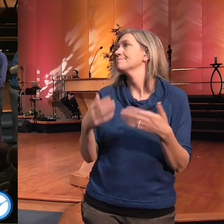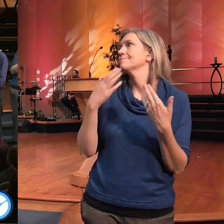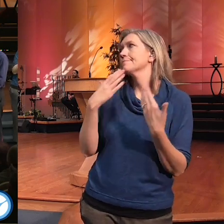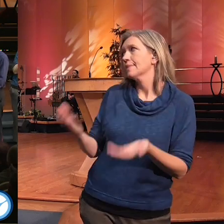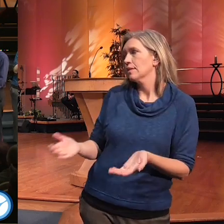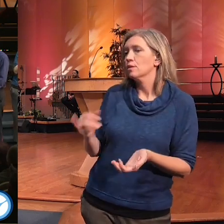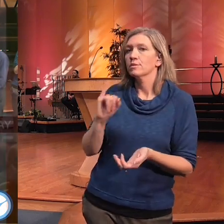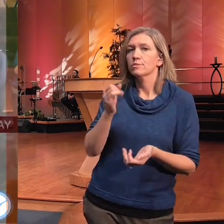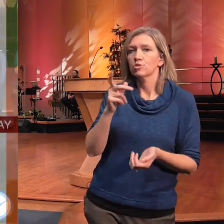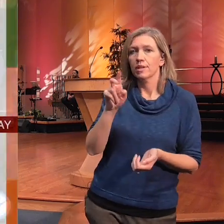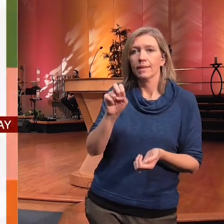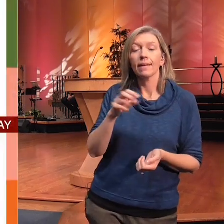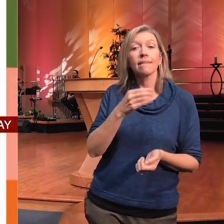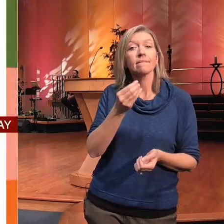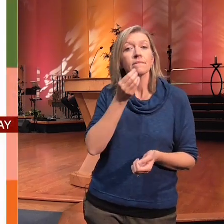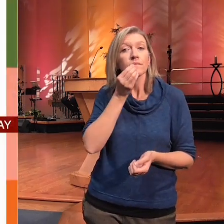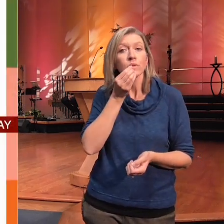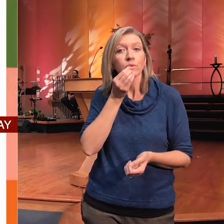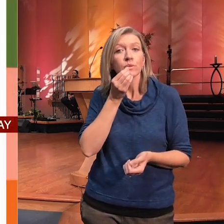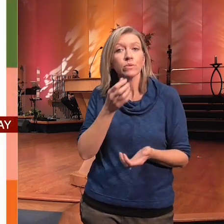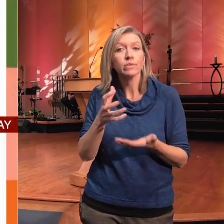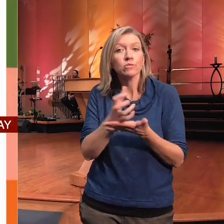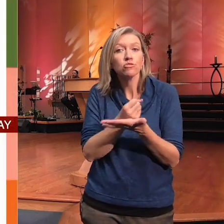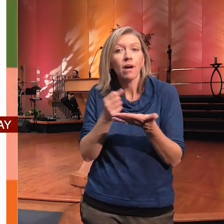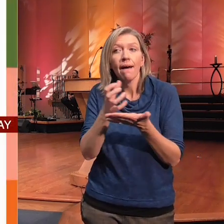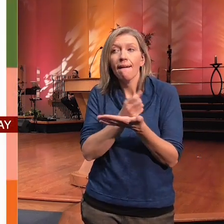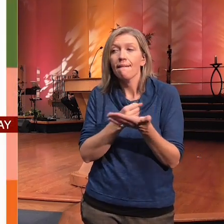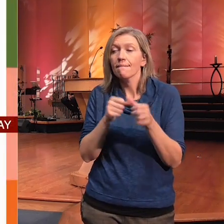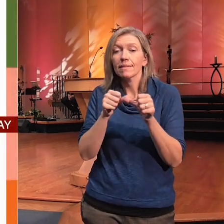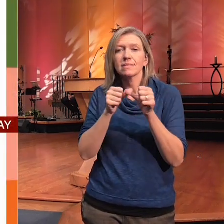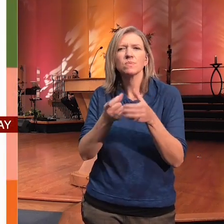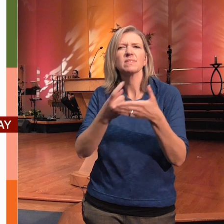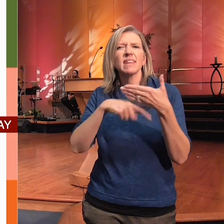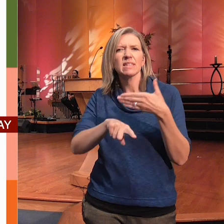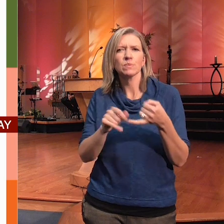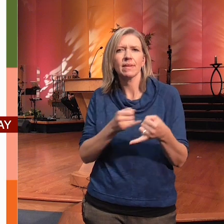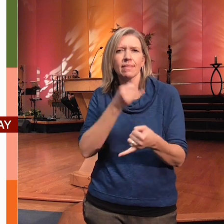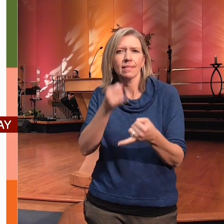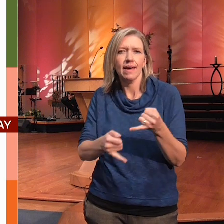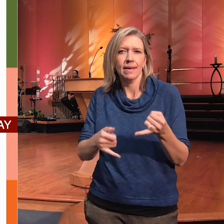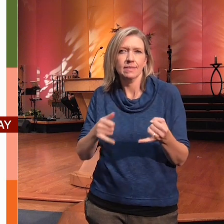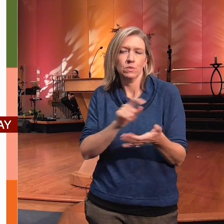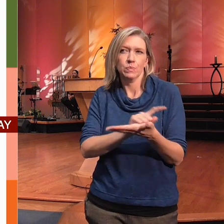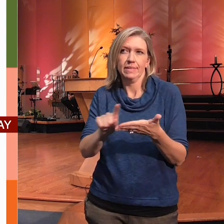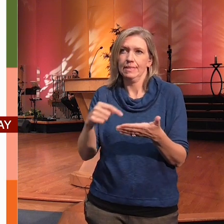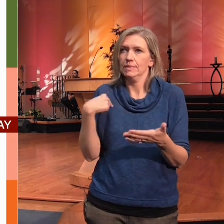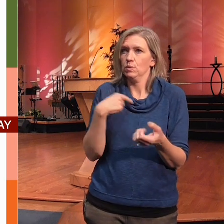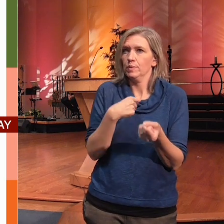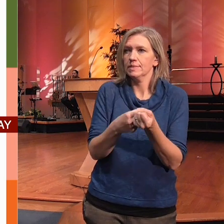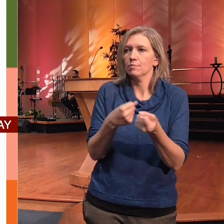food drive continues next week is the final week as we support our wonderful uh Partners uh in the